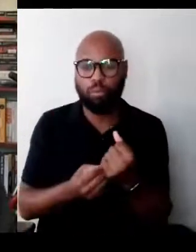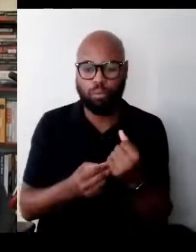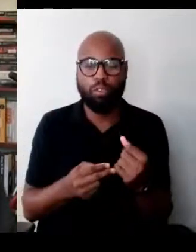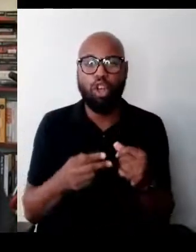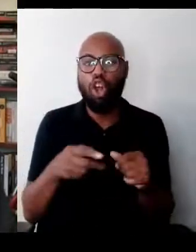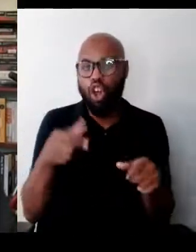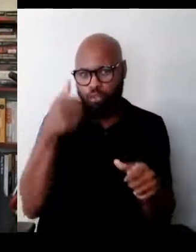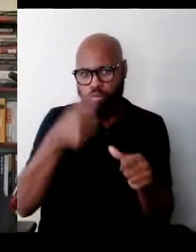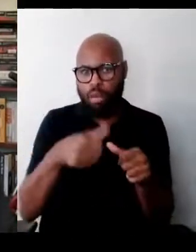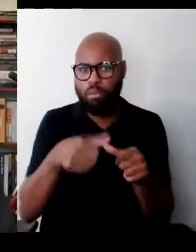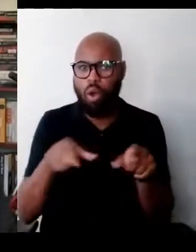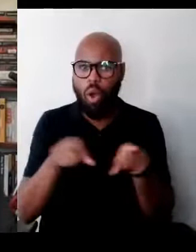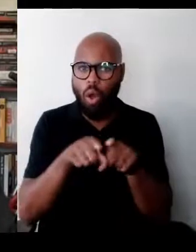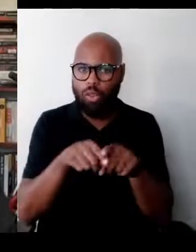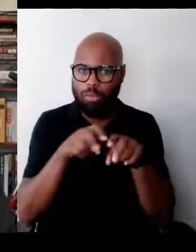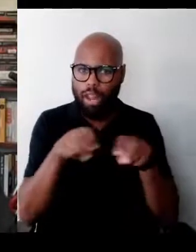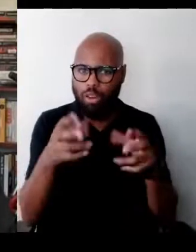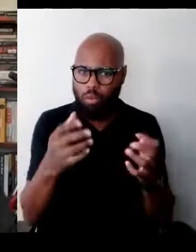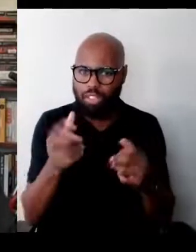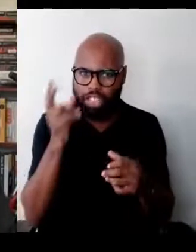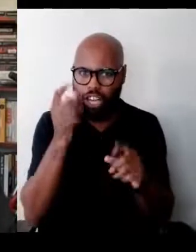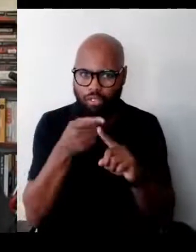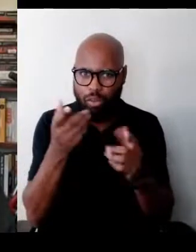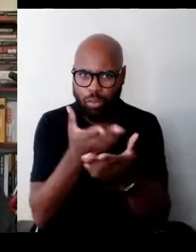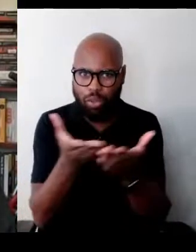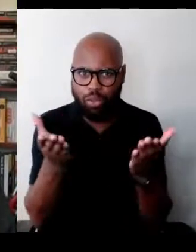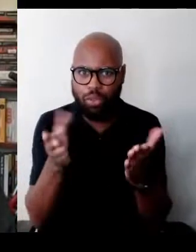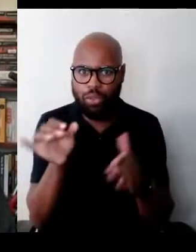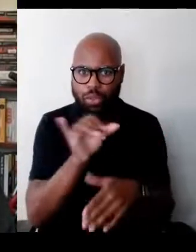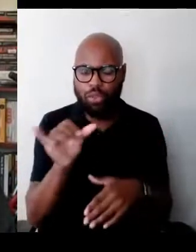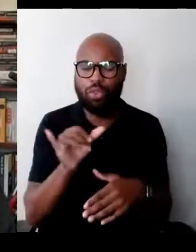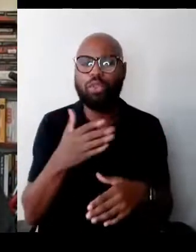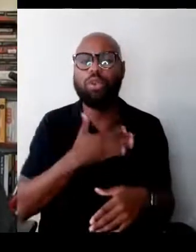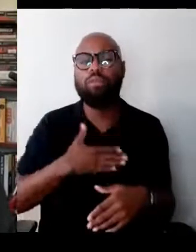to hear from you as well. So please post your questions in that same chat